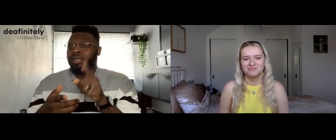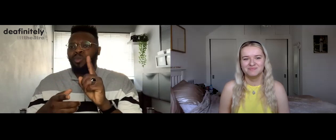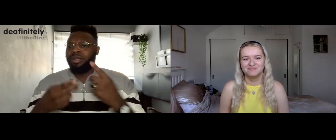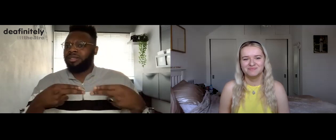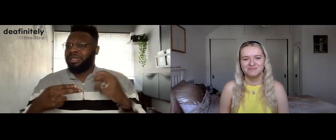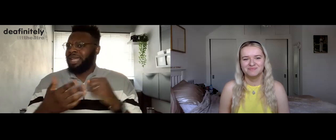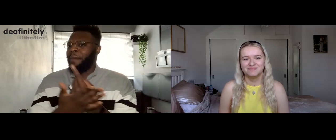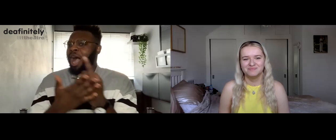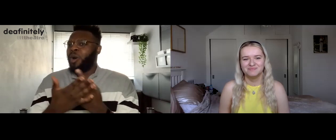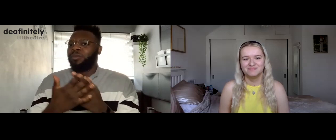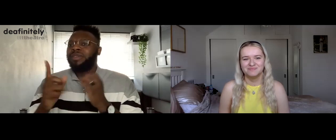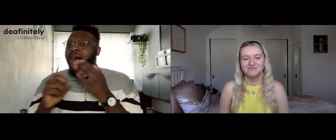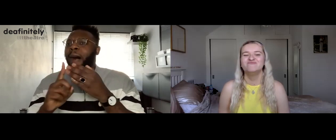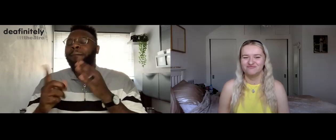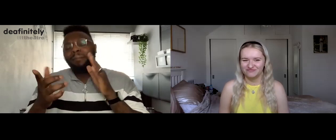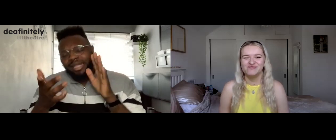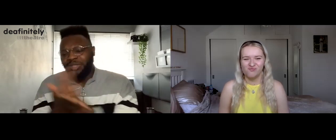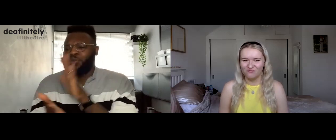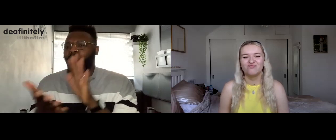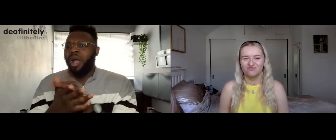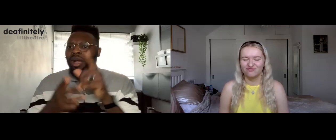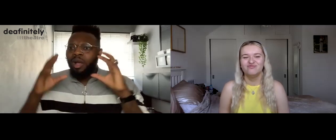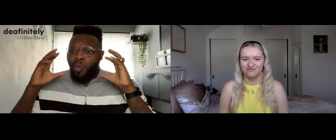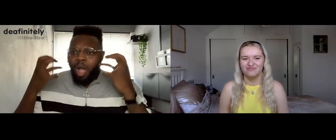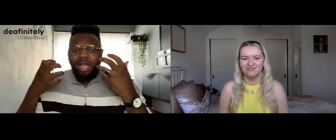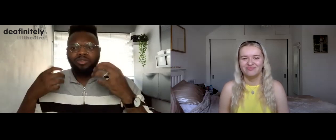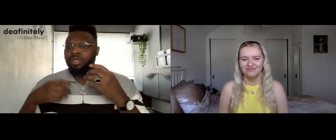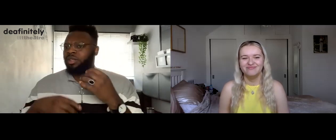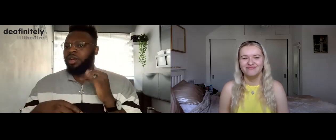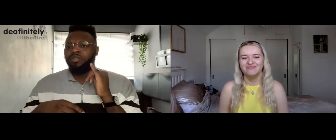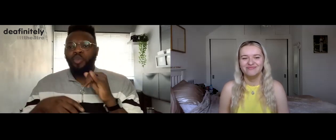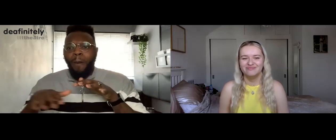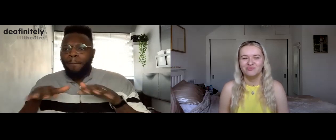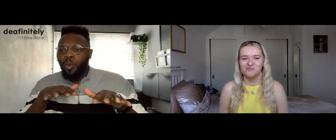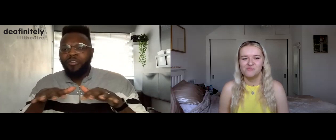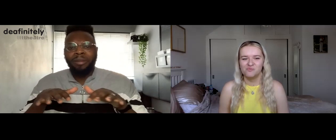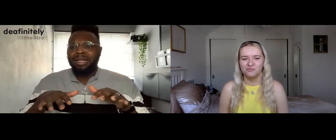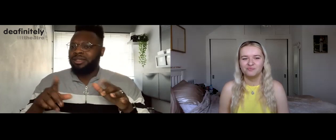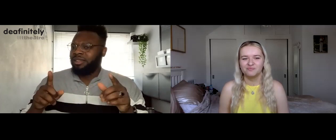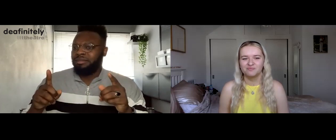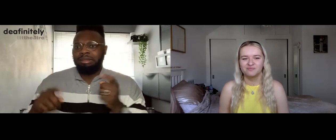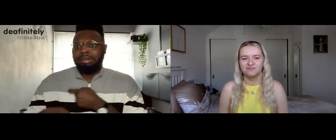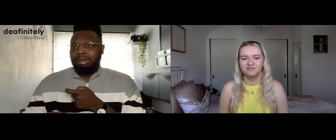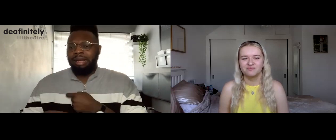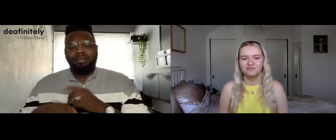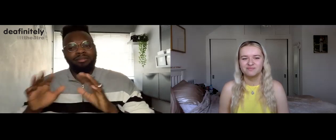this is what dance is about, just enjoy you don't have to worry about wrong movements, getting anxious,